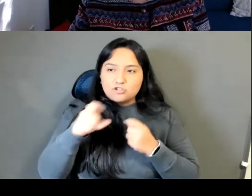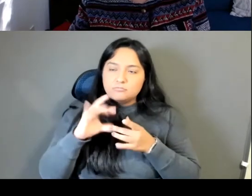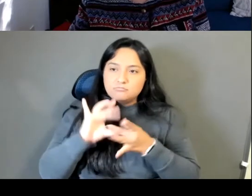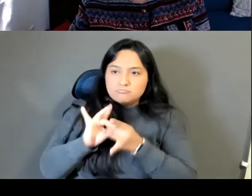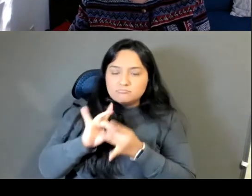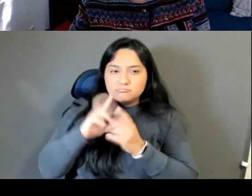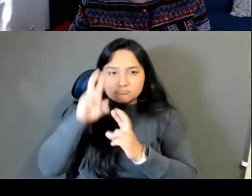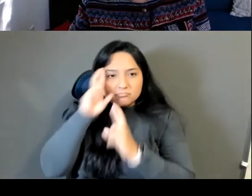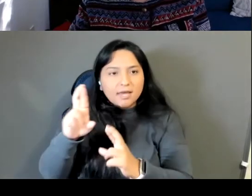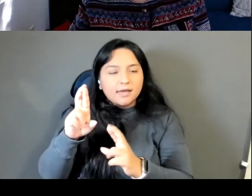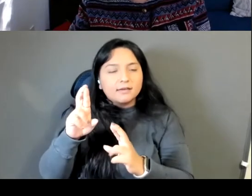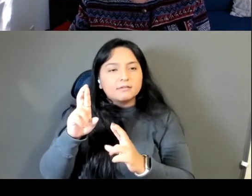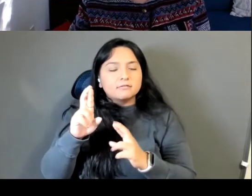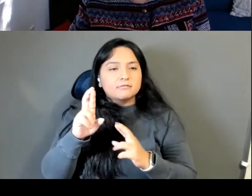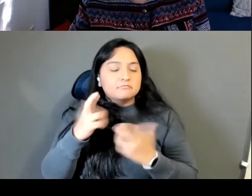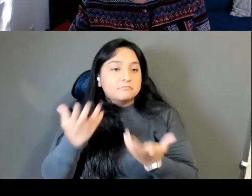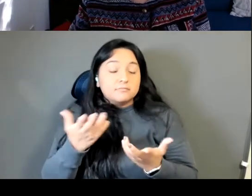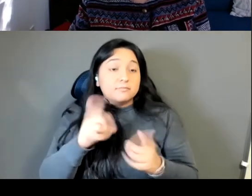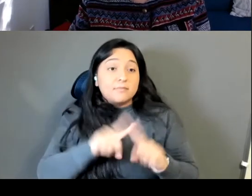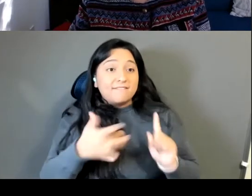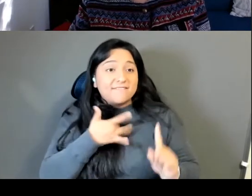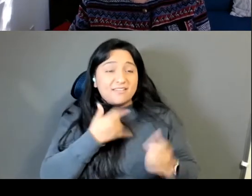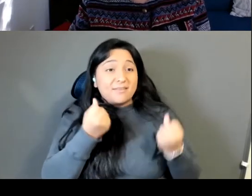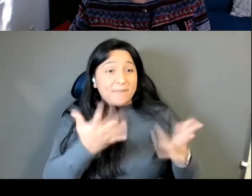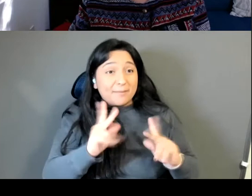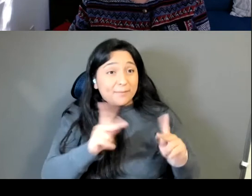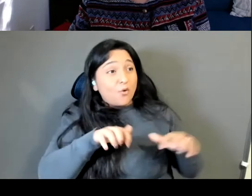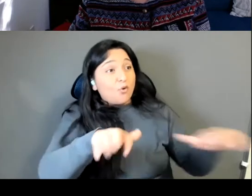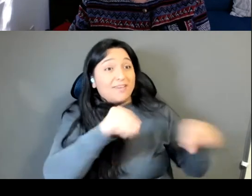for them, and I felt like so many people who lived in that city were just like, the mountains